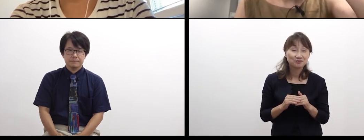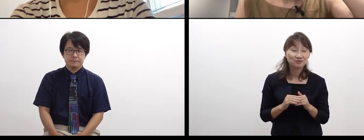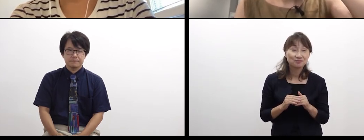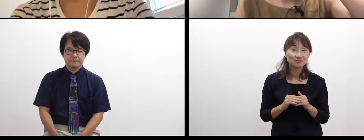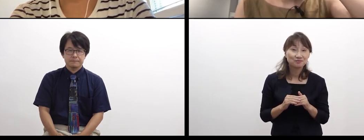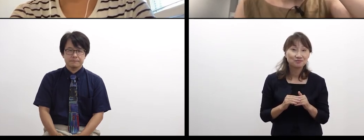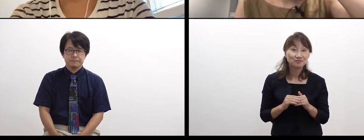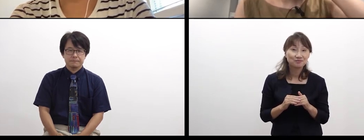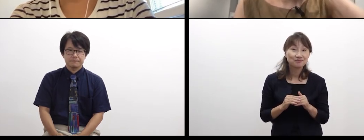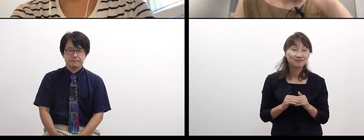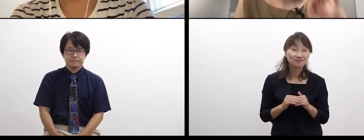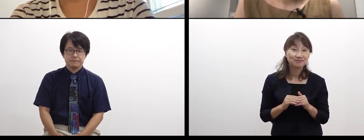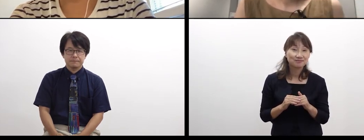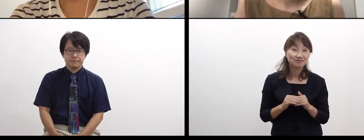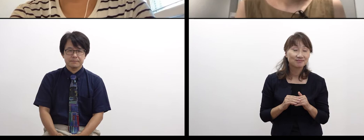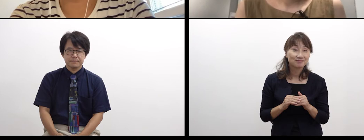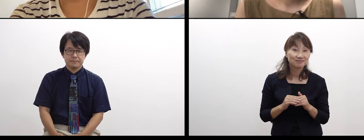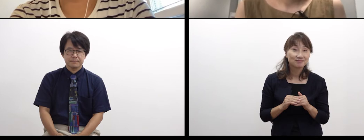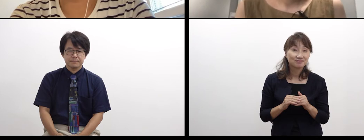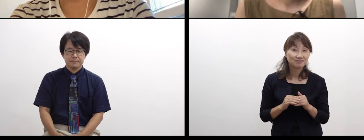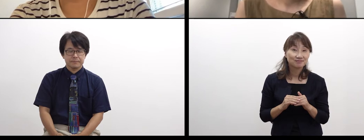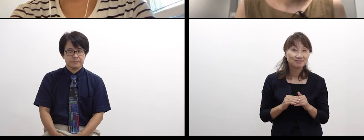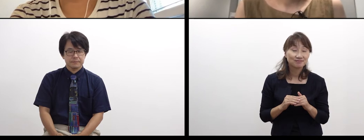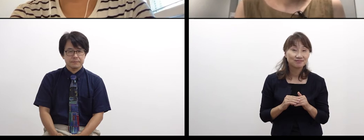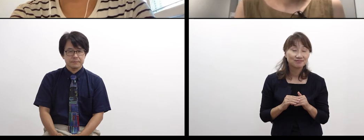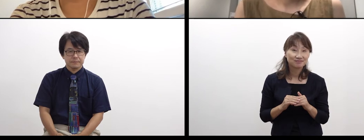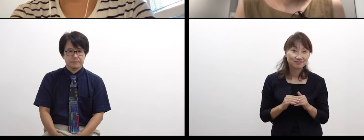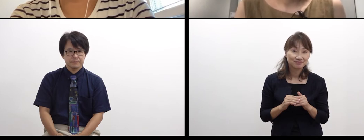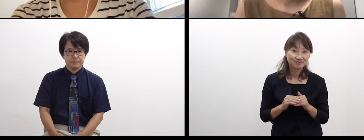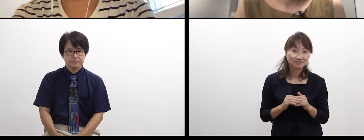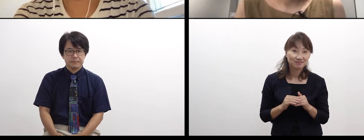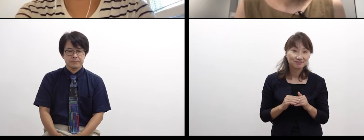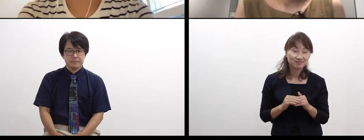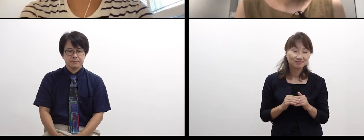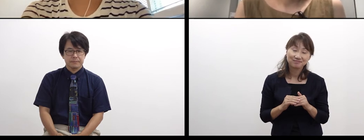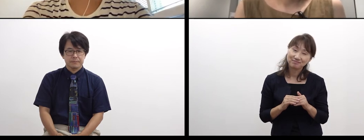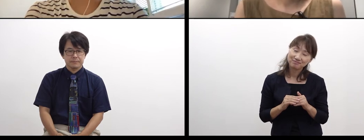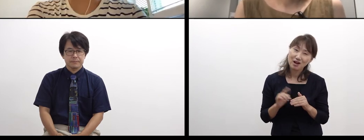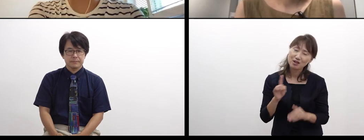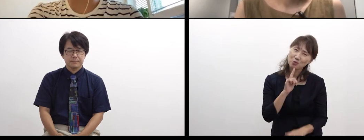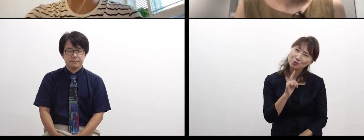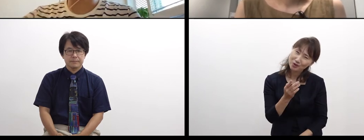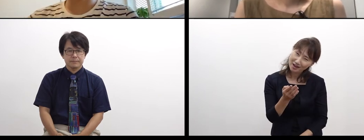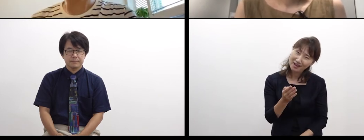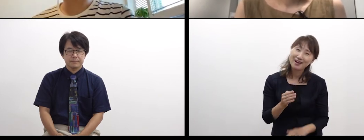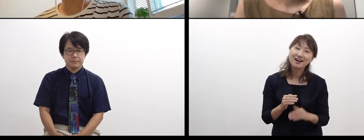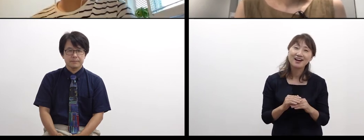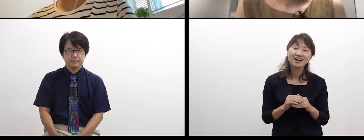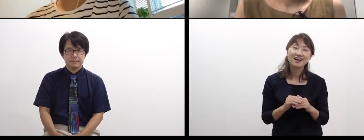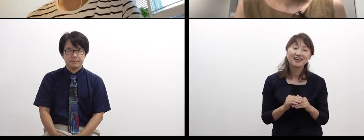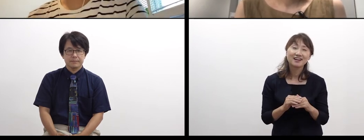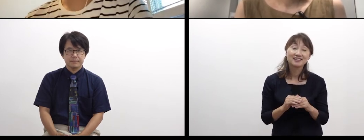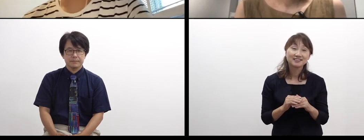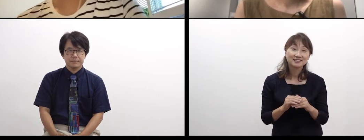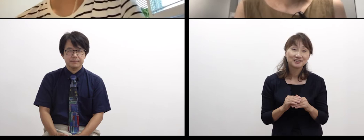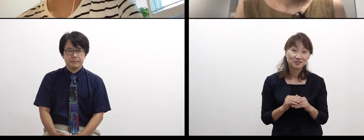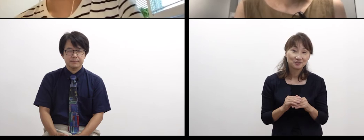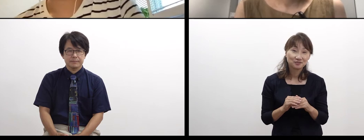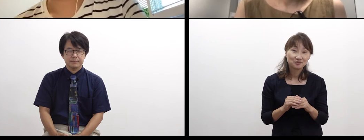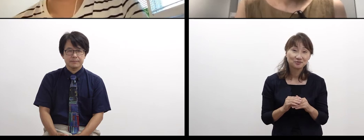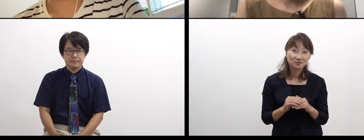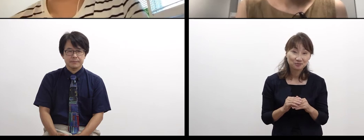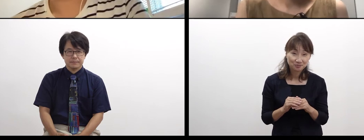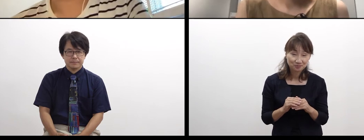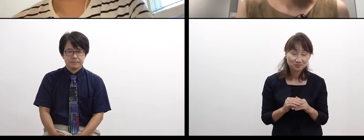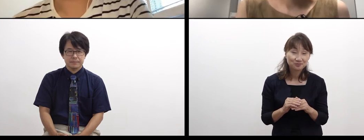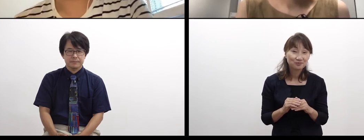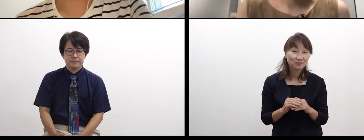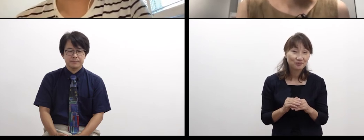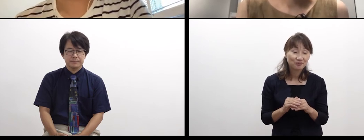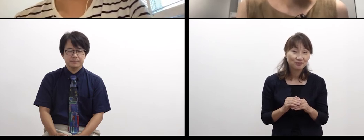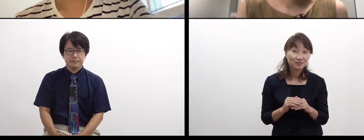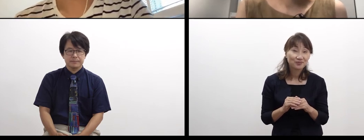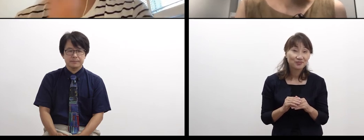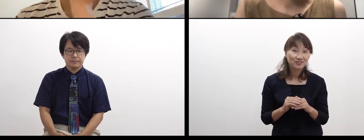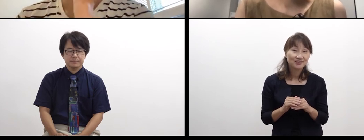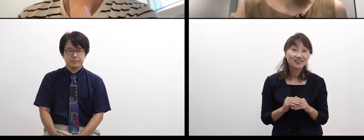Well… Ummm… We can maybe take it as tough